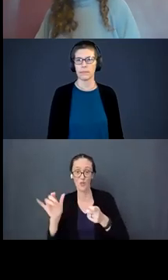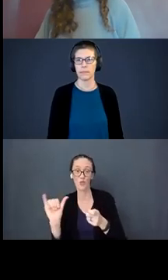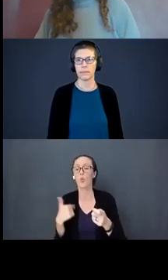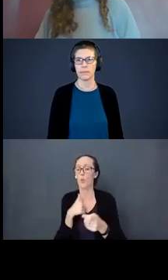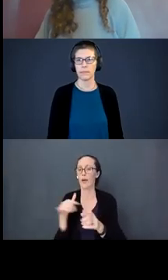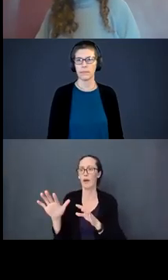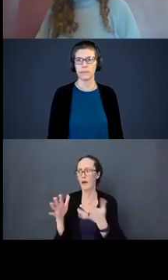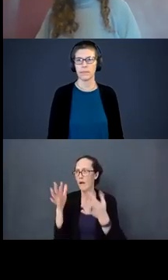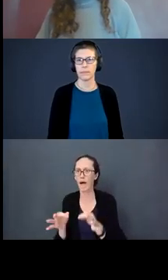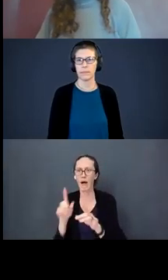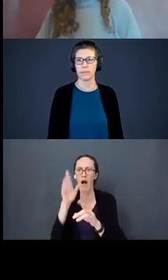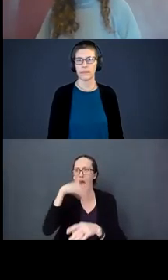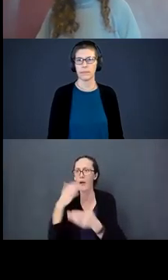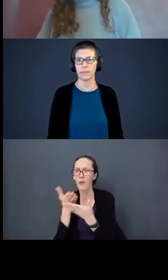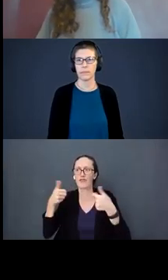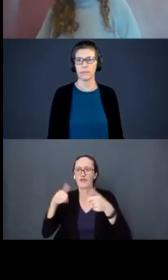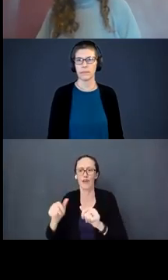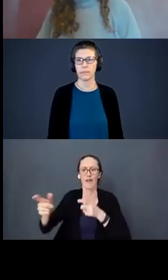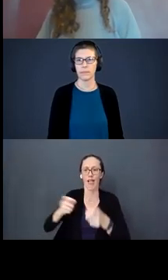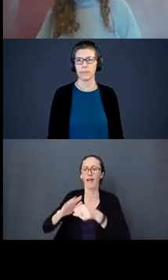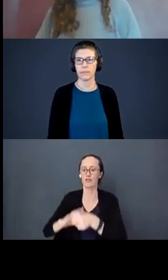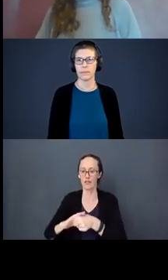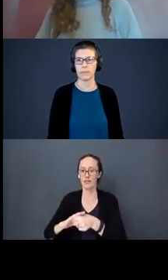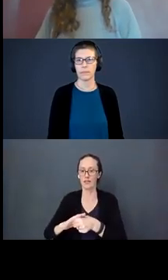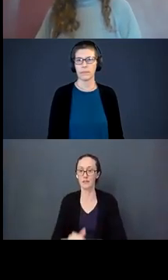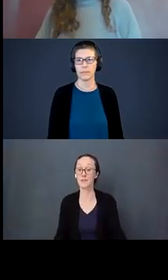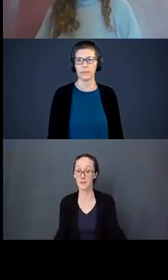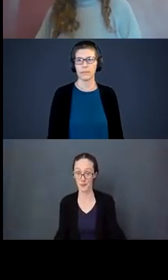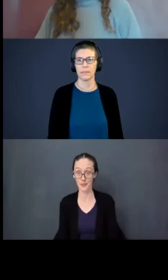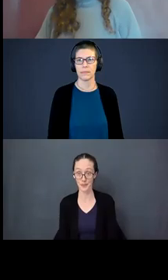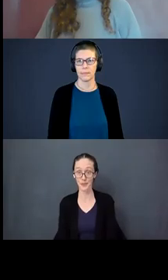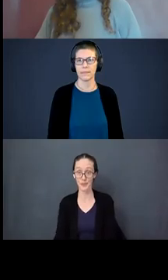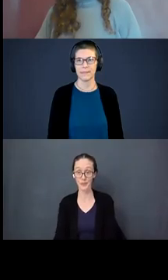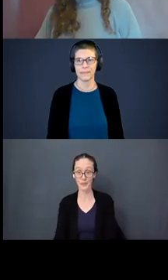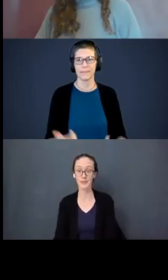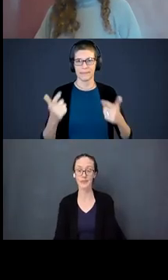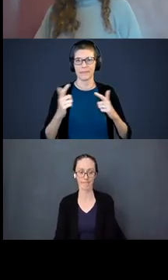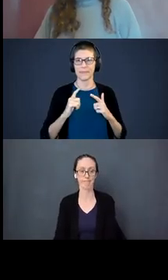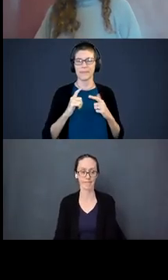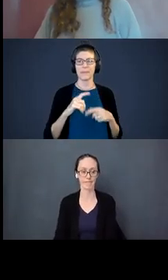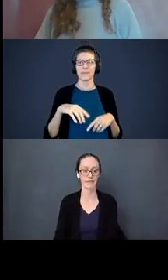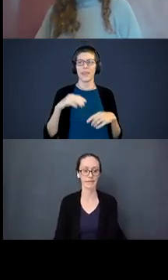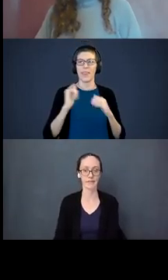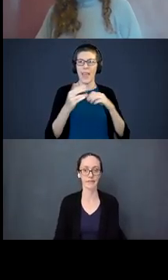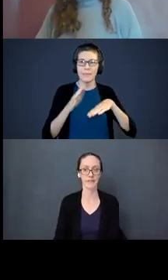Touch also increases deep sleep-in babies. The more babies are touched, the more comforted they